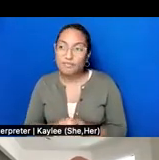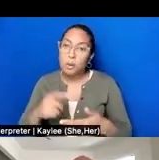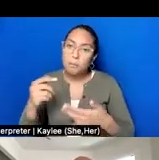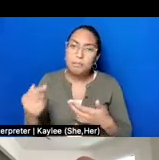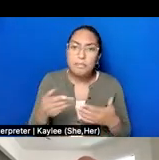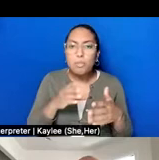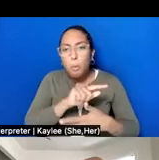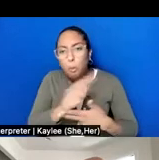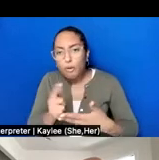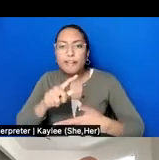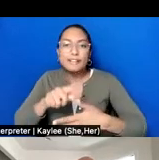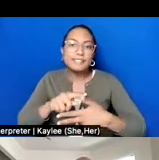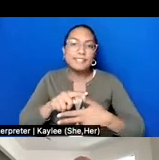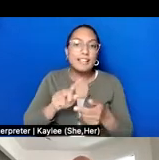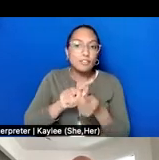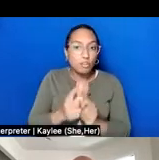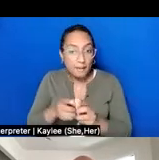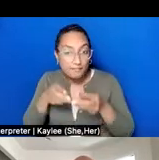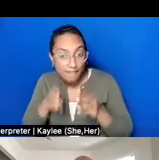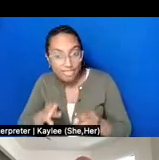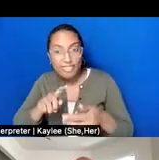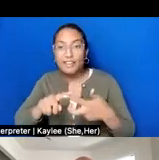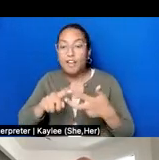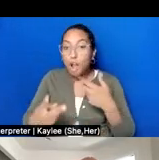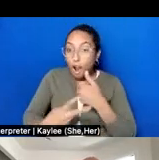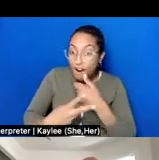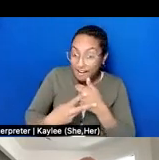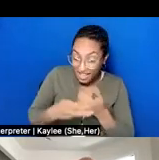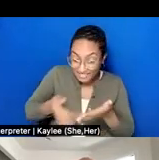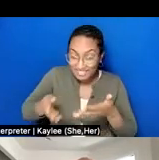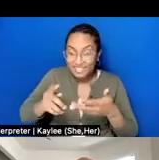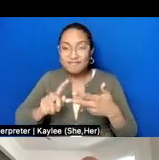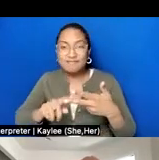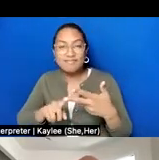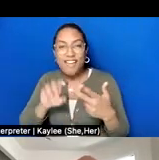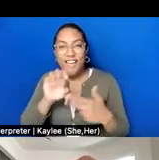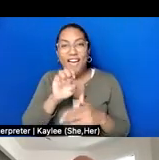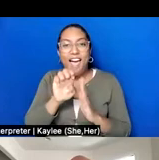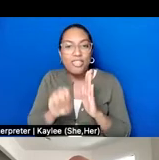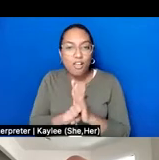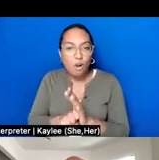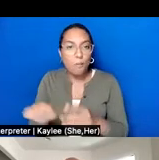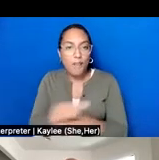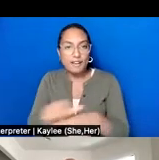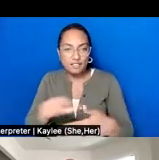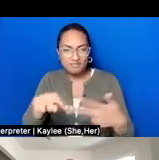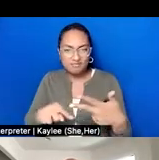archival object, ethical practice but I would like for us to reverse this order: that oral history as